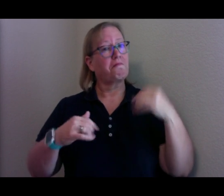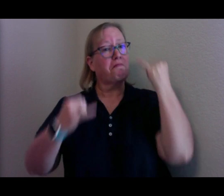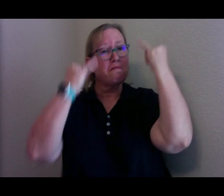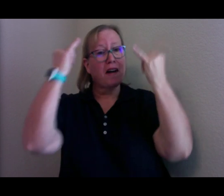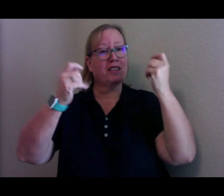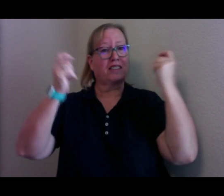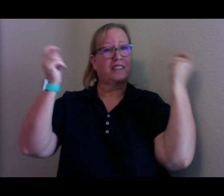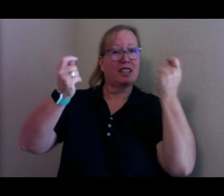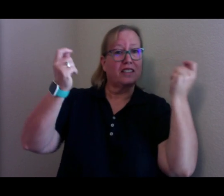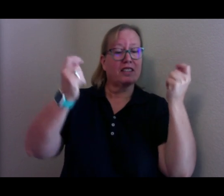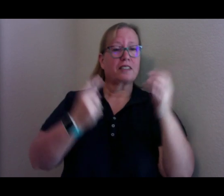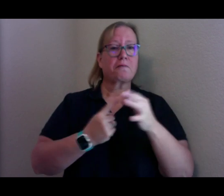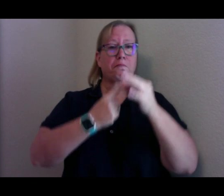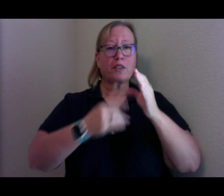special weekend for the Deaf.